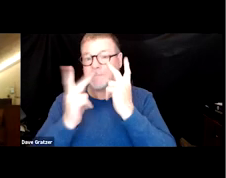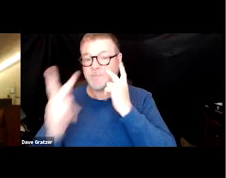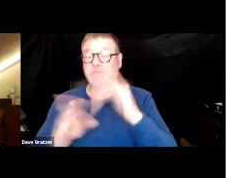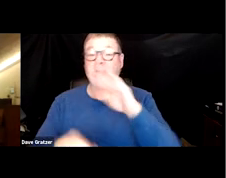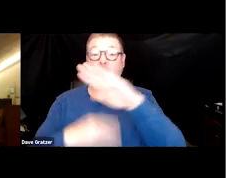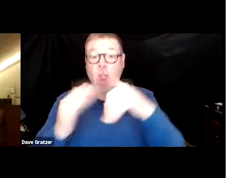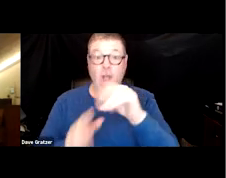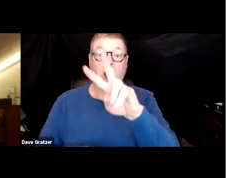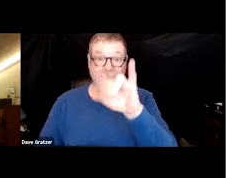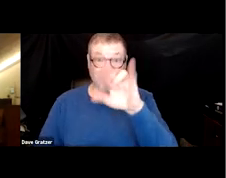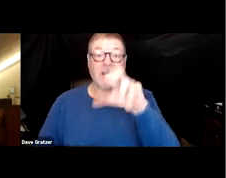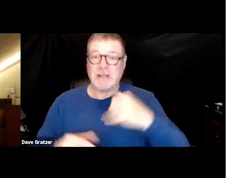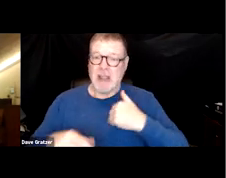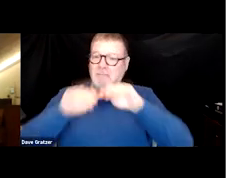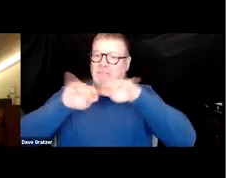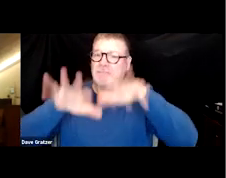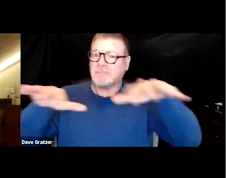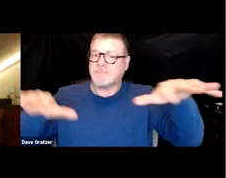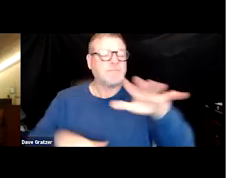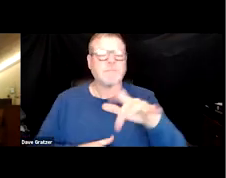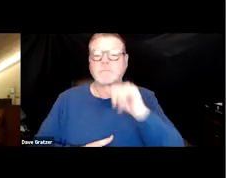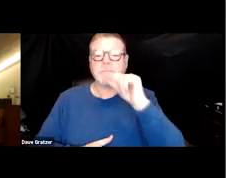though we have them, they're not always as pathogenic.